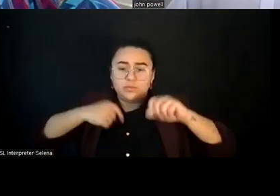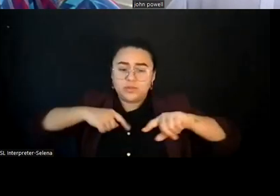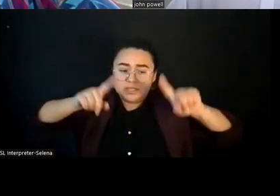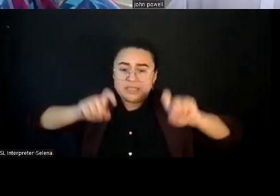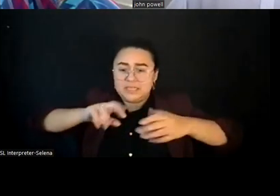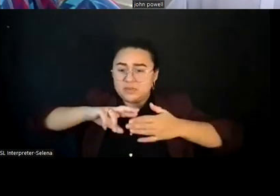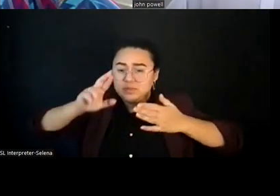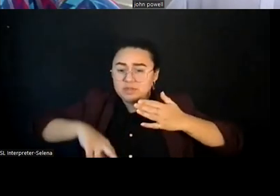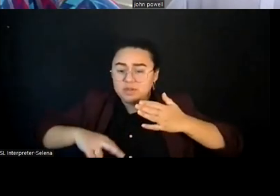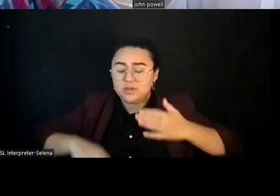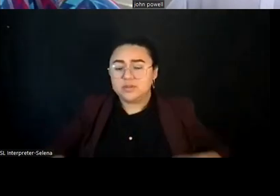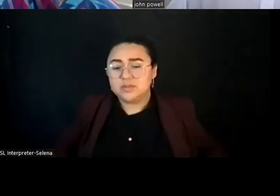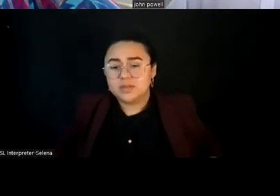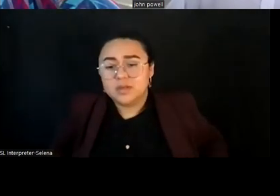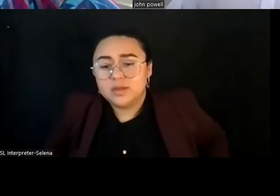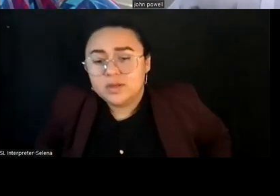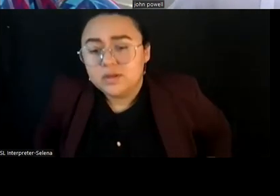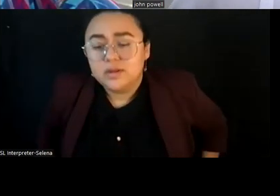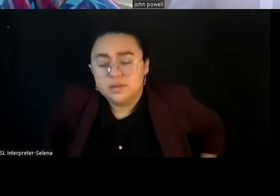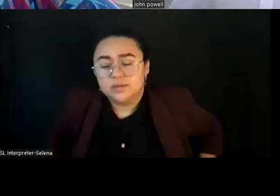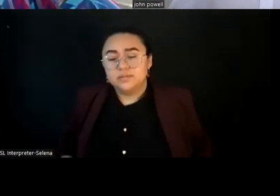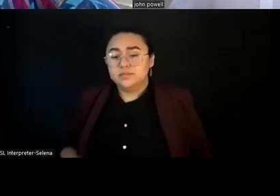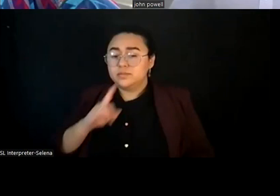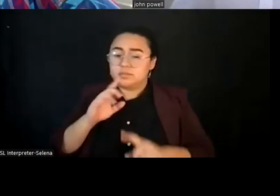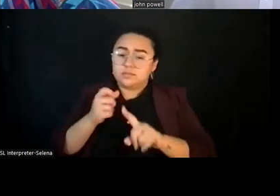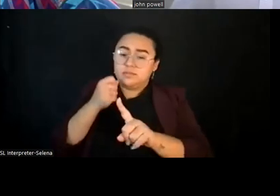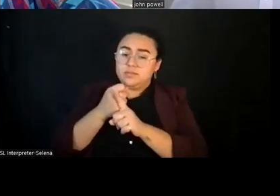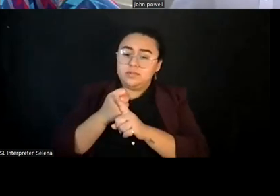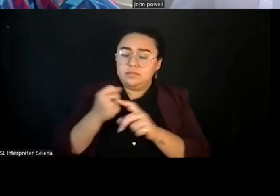It was like it really affected millions of people. What touchbacks as very concrete.